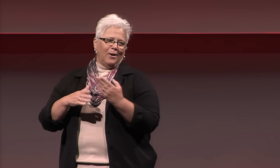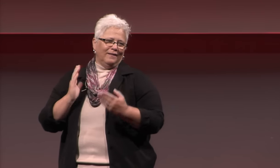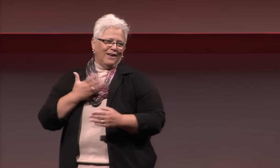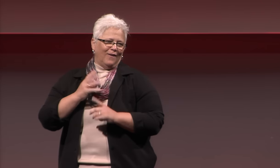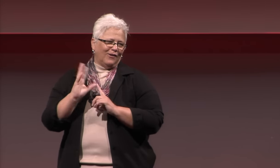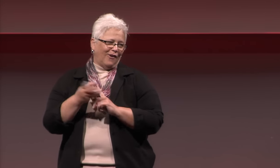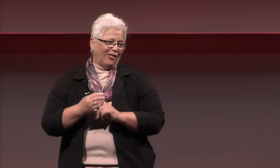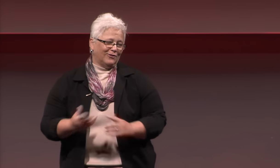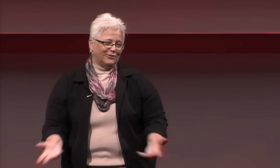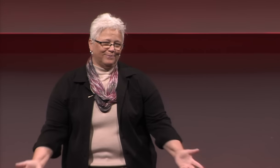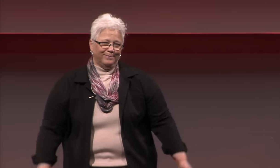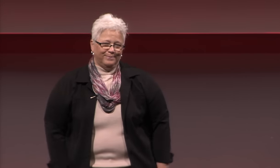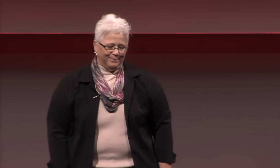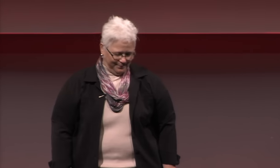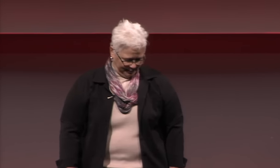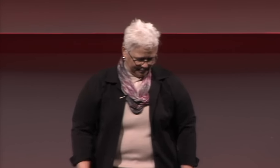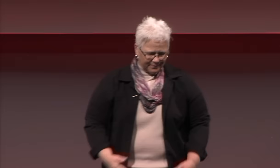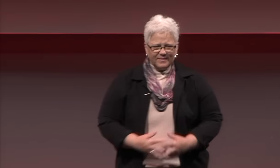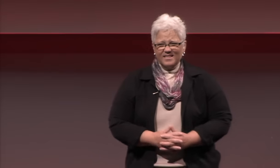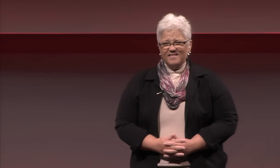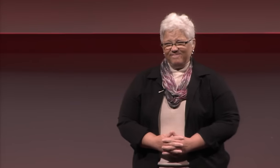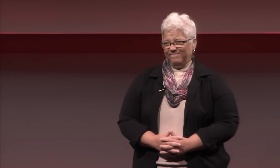That's the most important part of our culture.